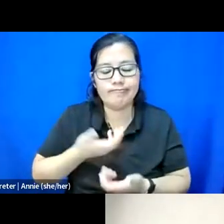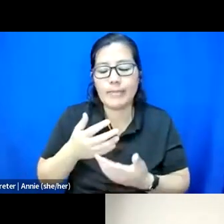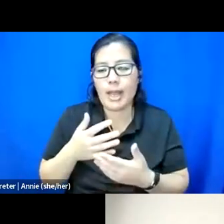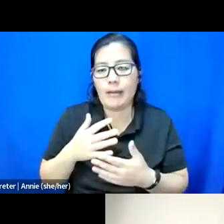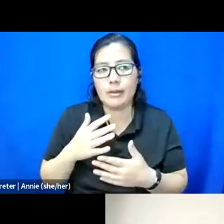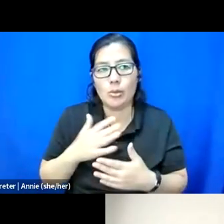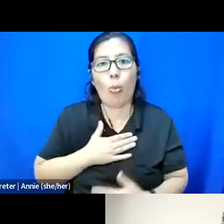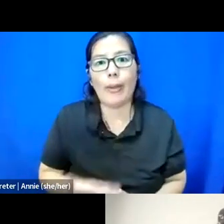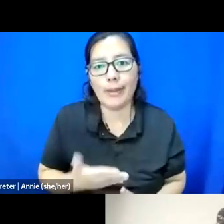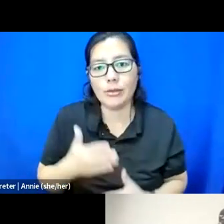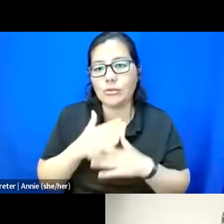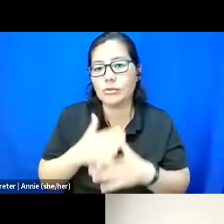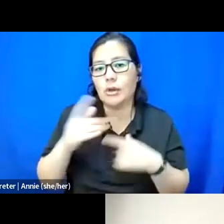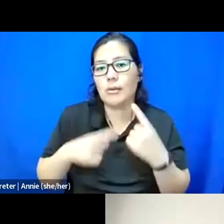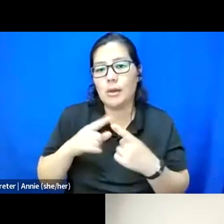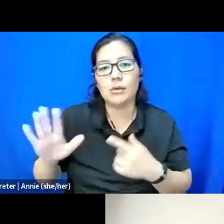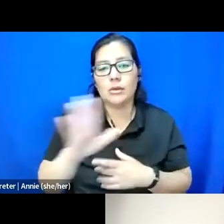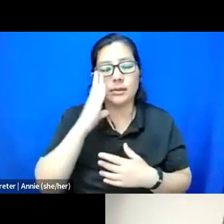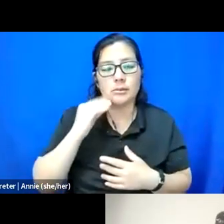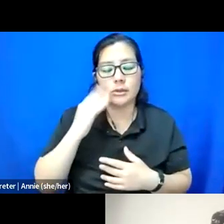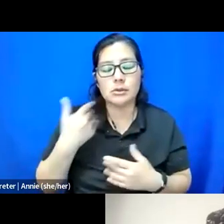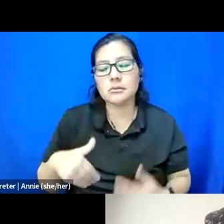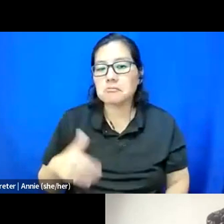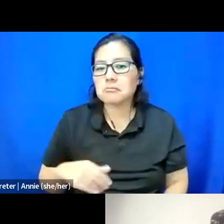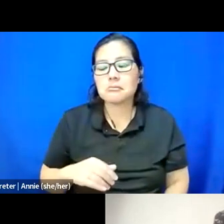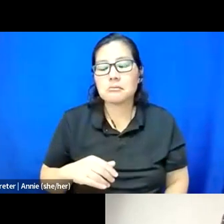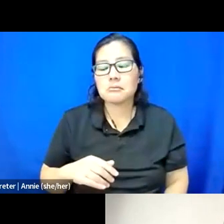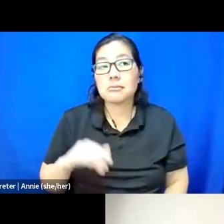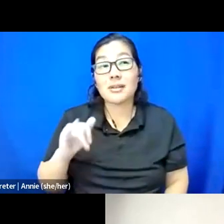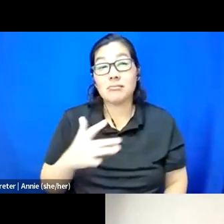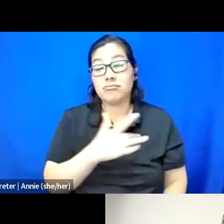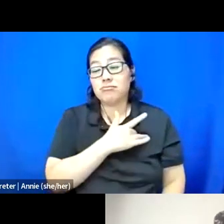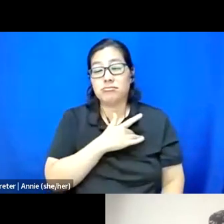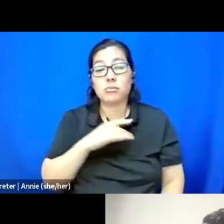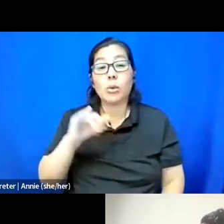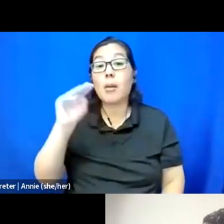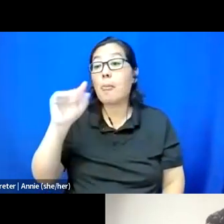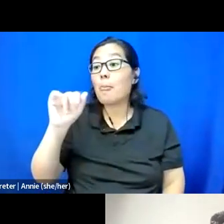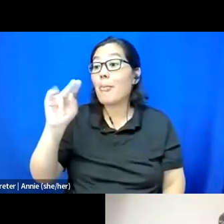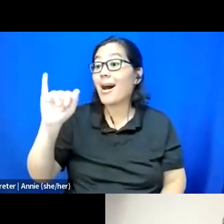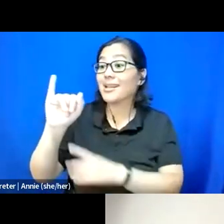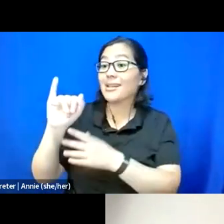I feel like really struck me when Imani said talking about learning out loud and the way